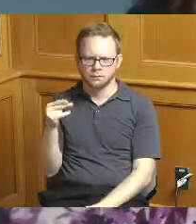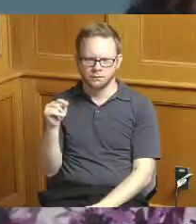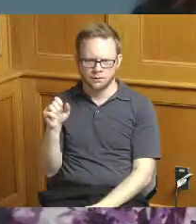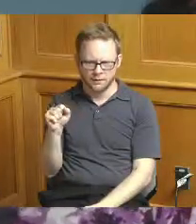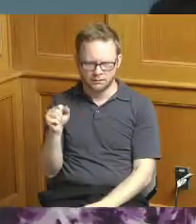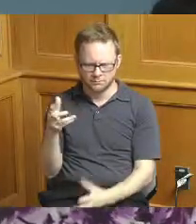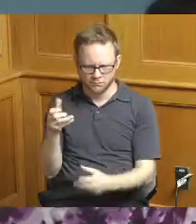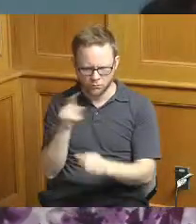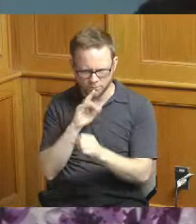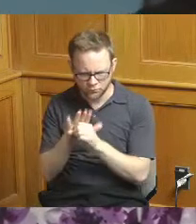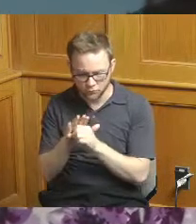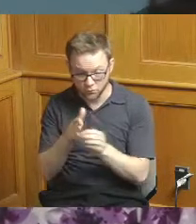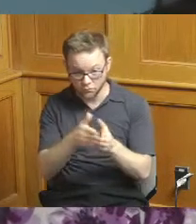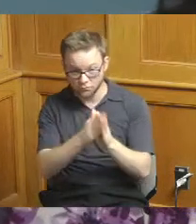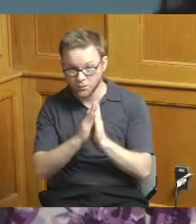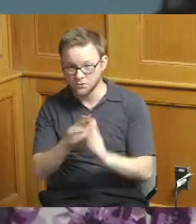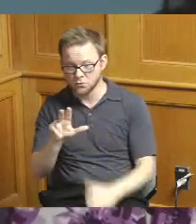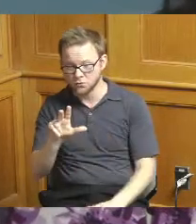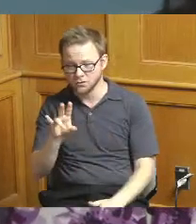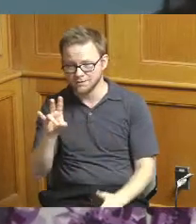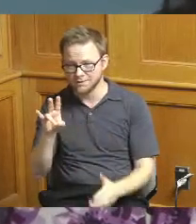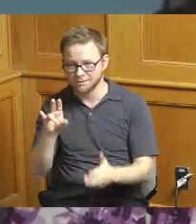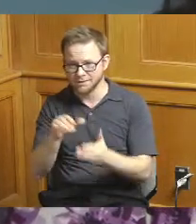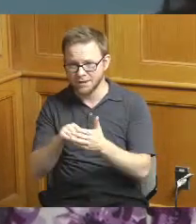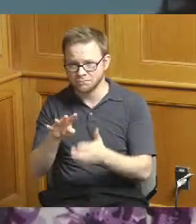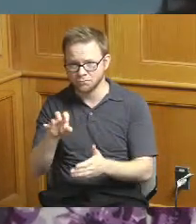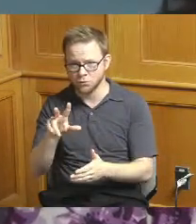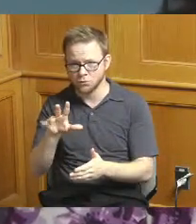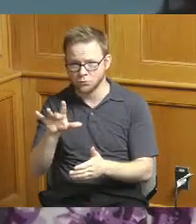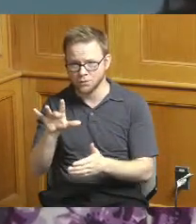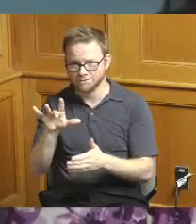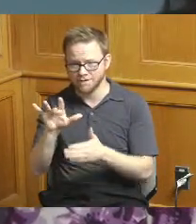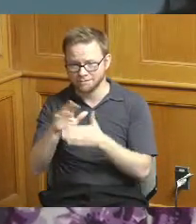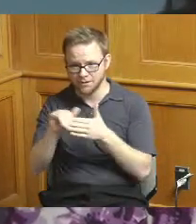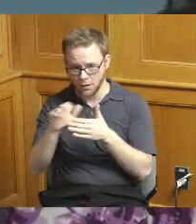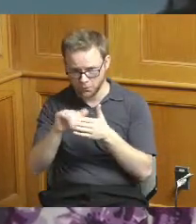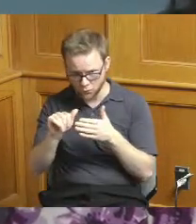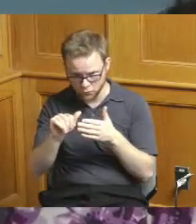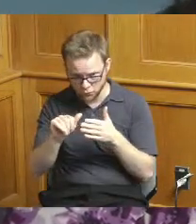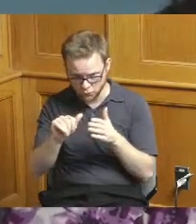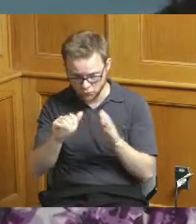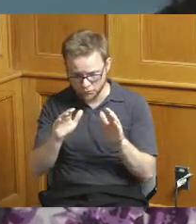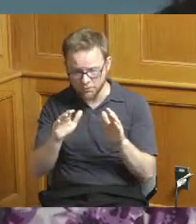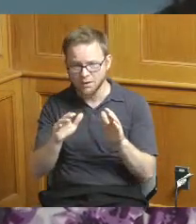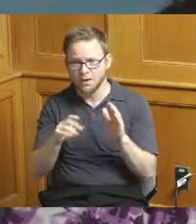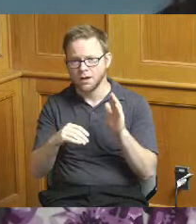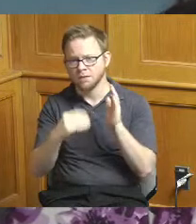a request for 37,425 dollars and then it has like a whole bunch of stuff they're going to be doing